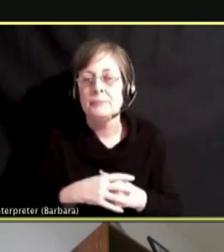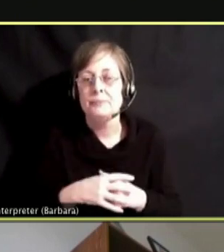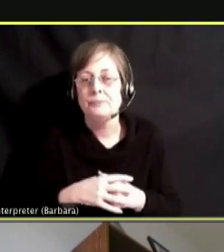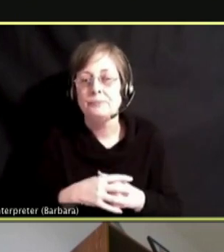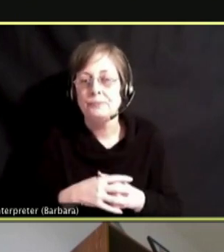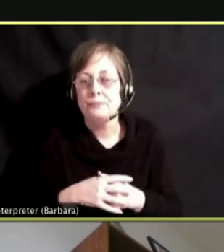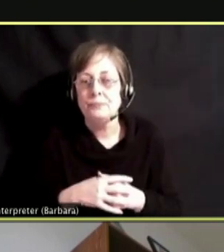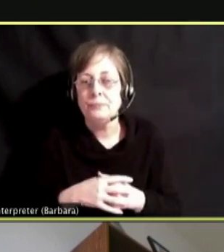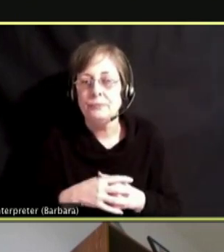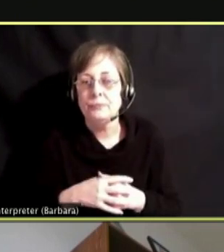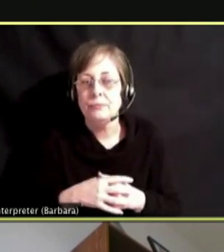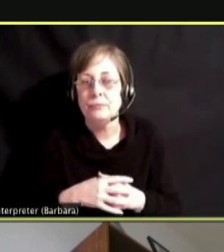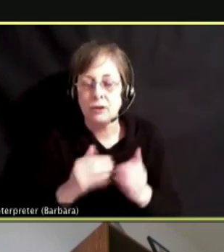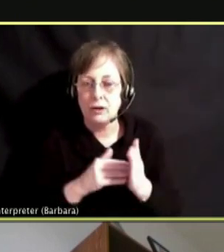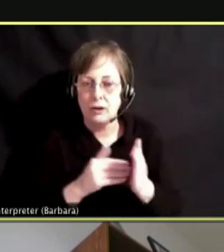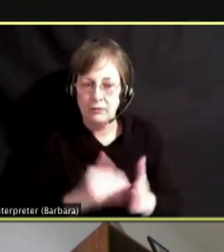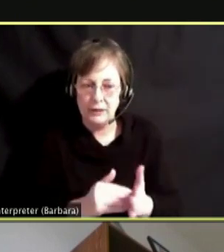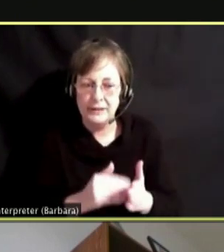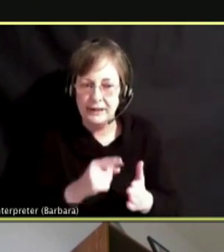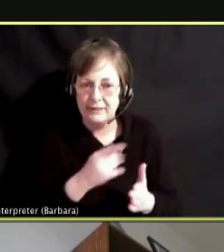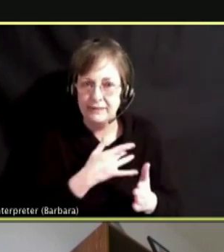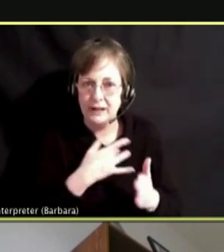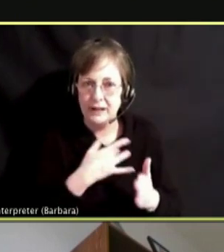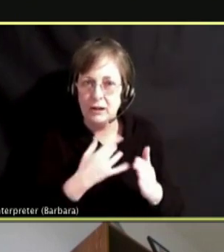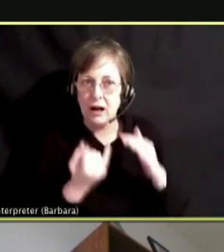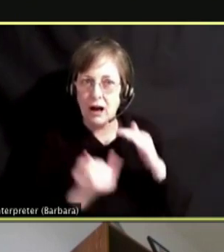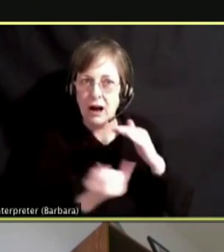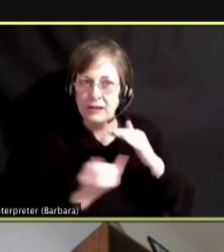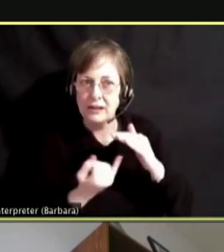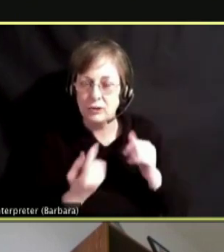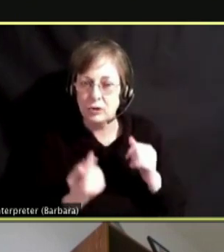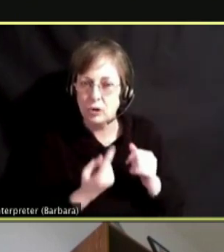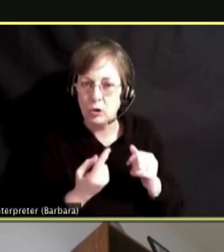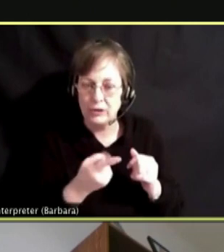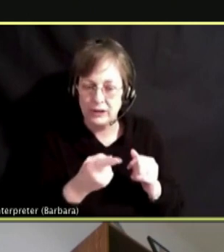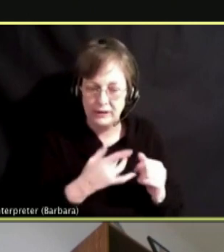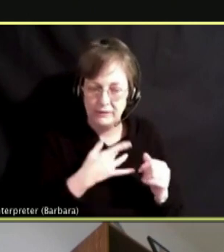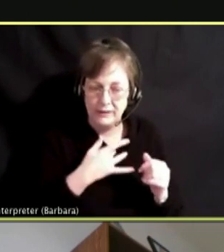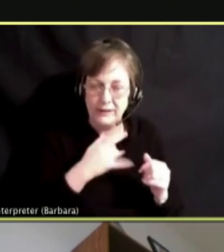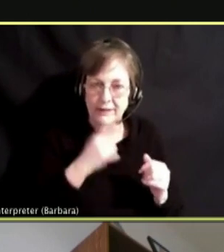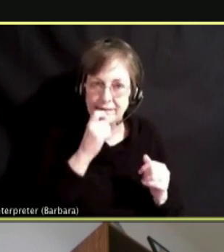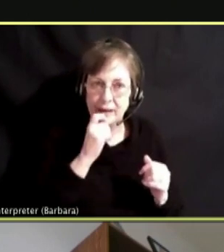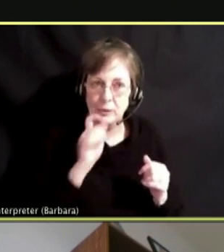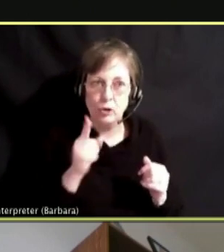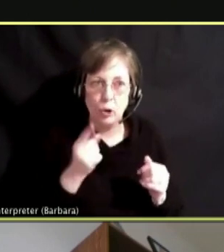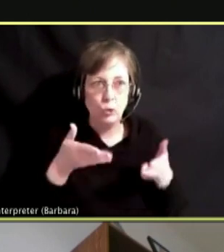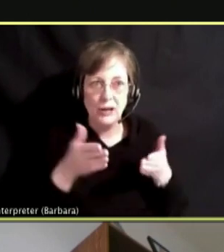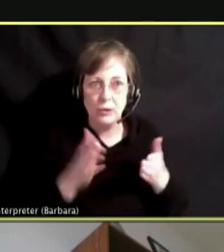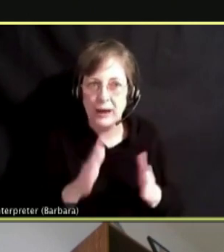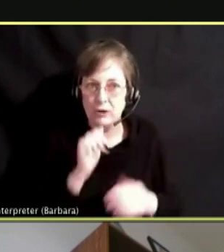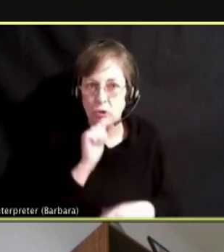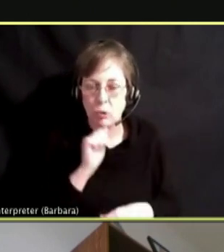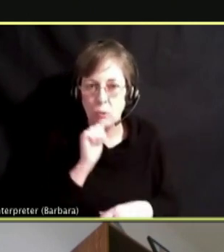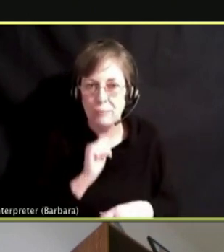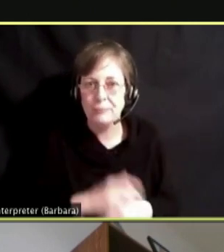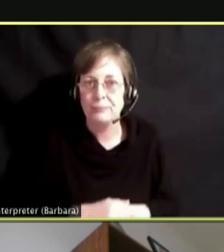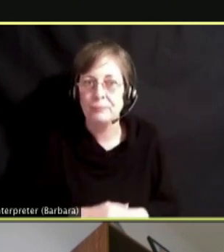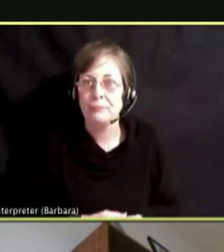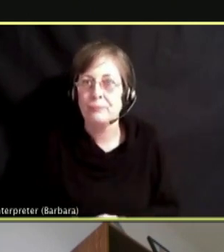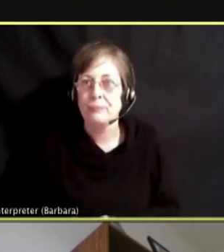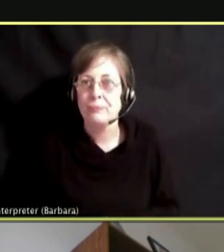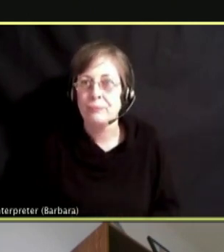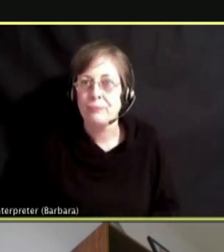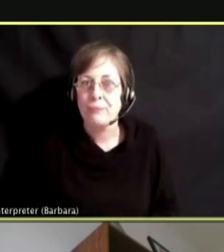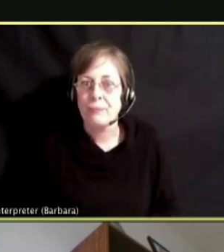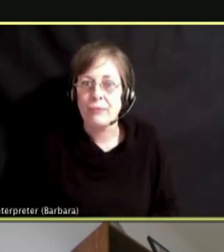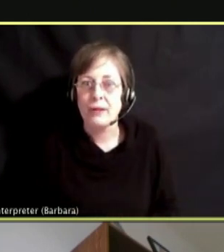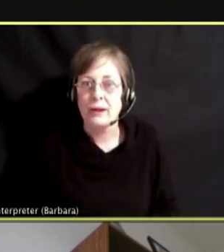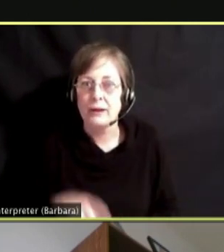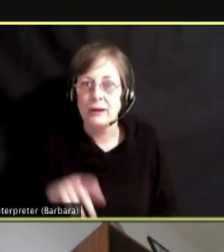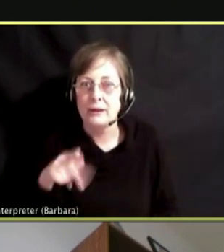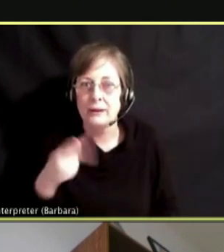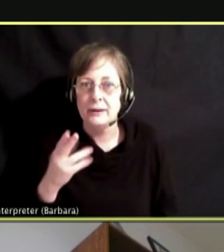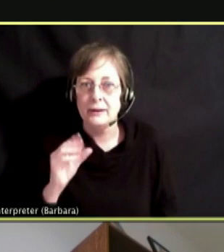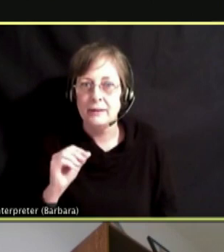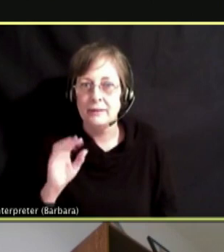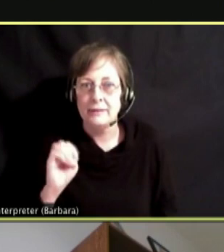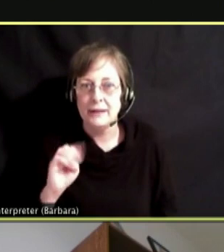FEEL SO ISOLATED AND ALONE THEY THINK VAPING IS THERE ONLY WAY TO COPE.